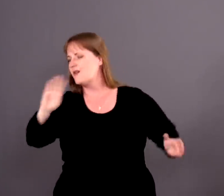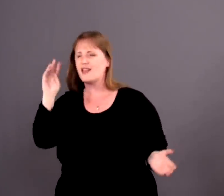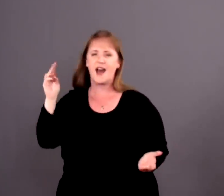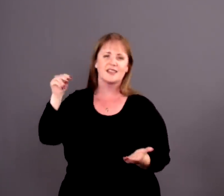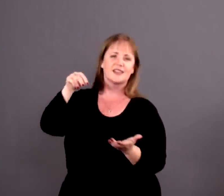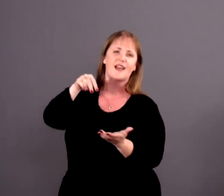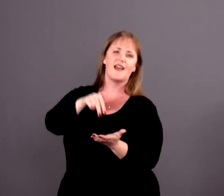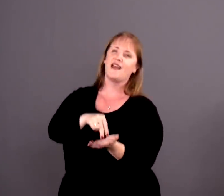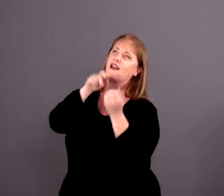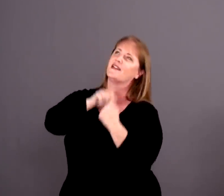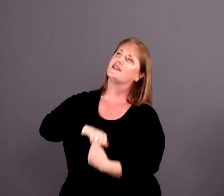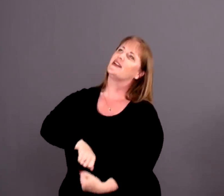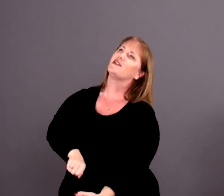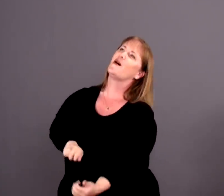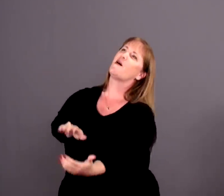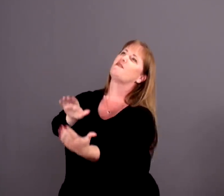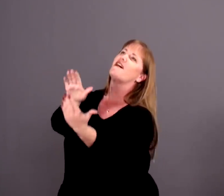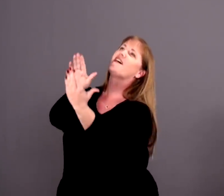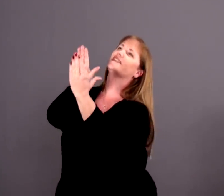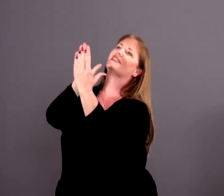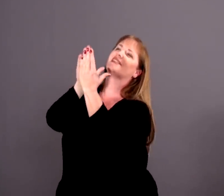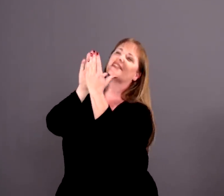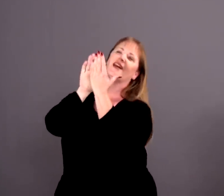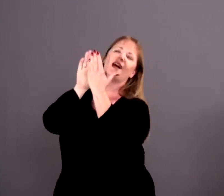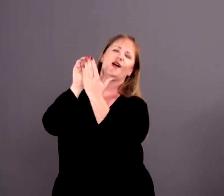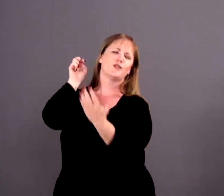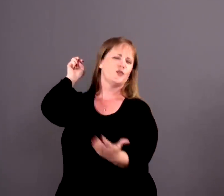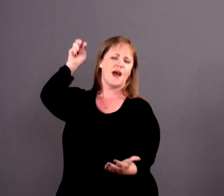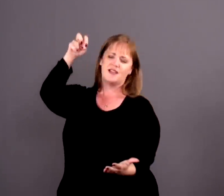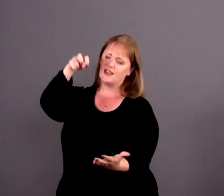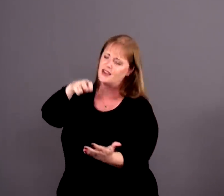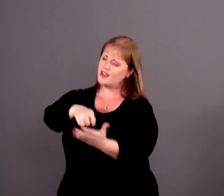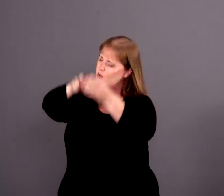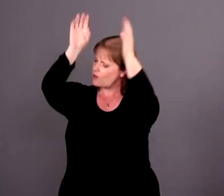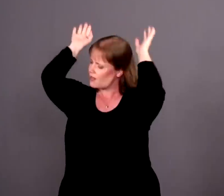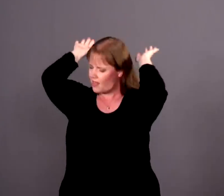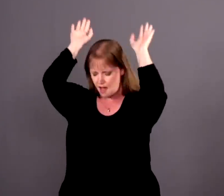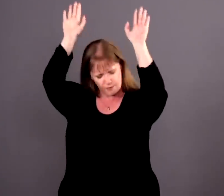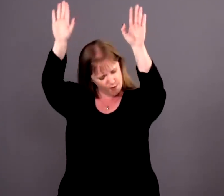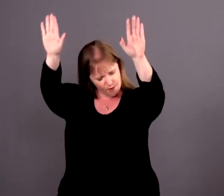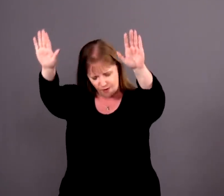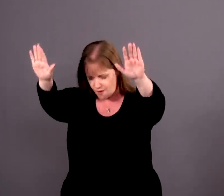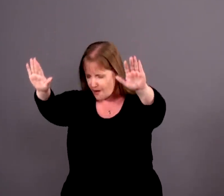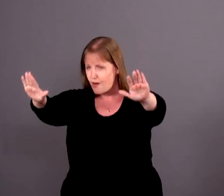Will I stand in your presence? Or to my knees will I fall?